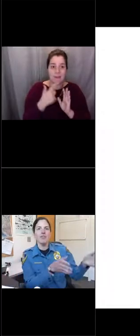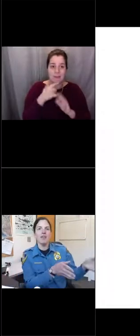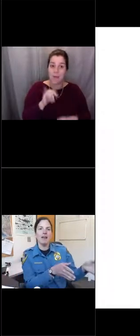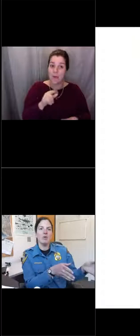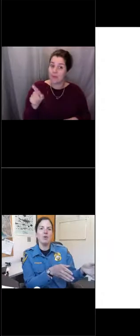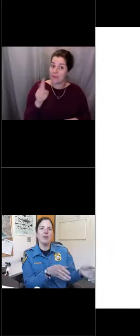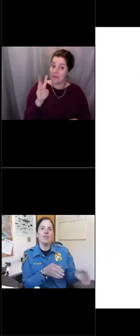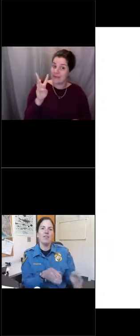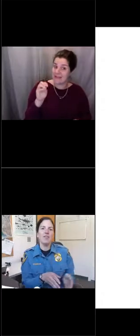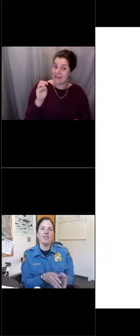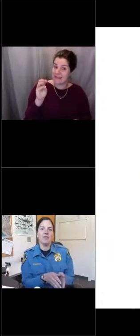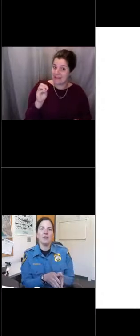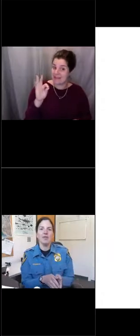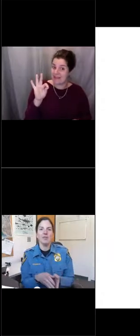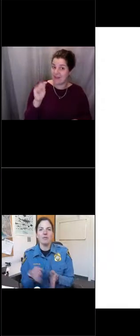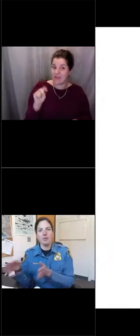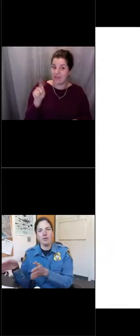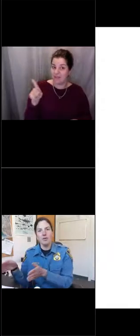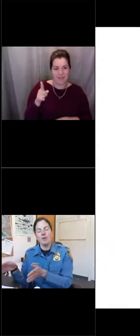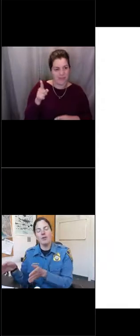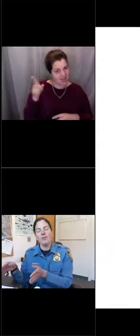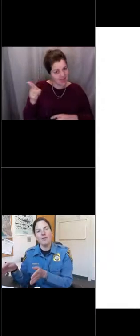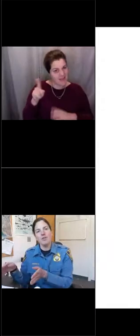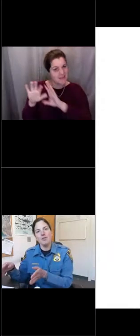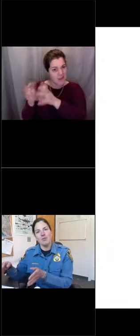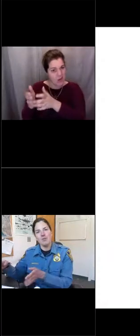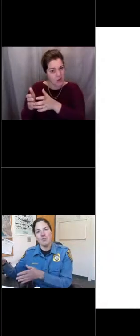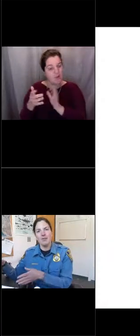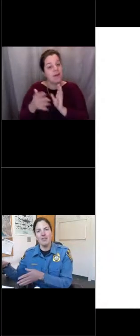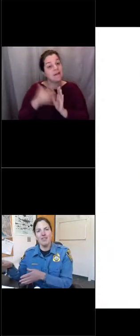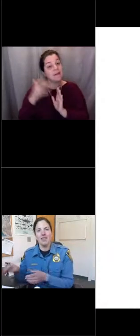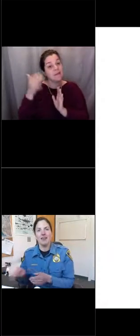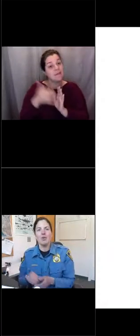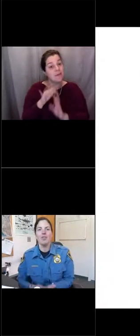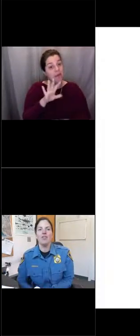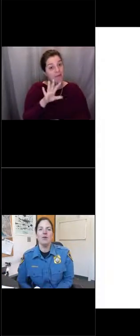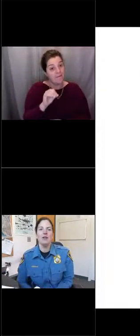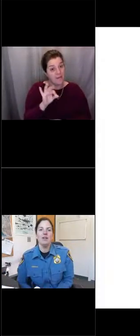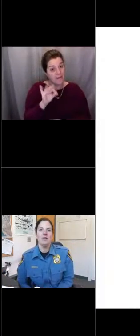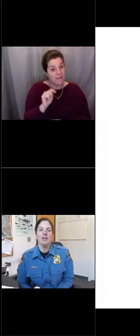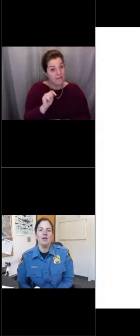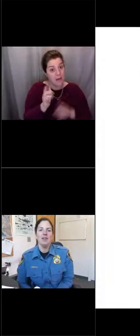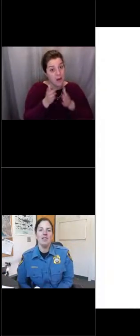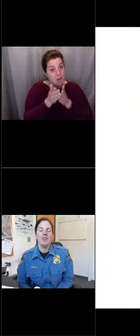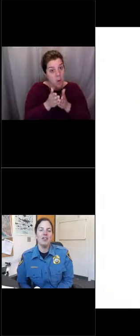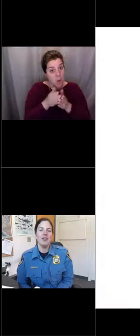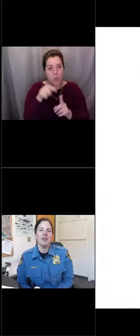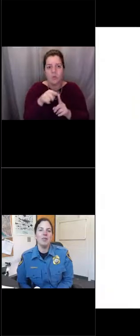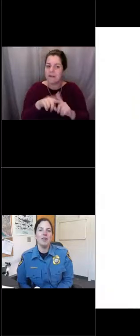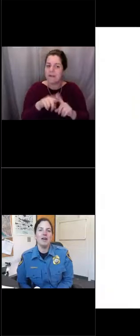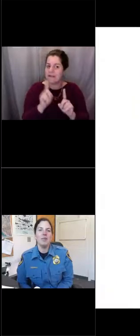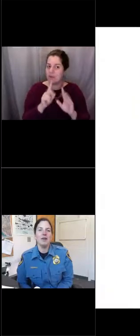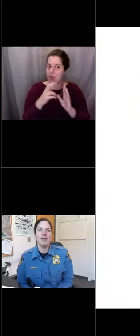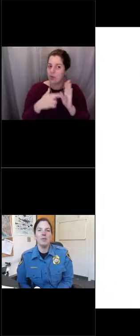you're in this category and you're a 60-foot vessel or a 50-foot vessel, you're in this category. So, you know, it's really hard to put a number